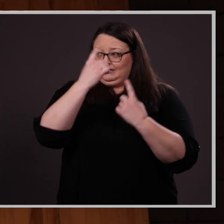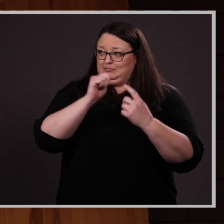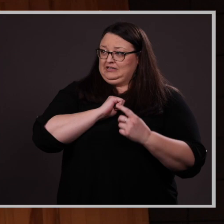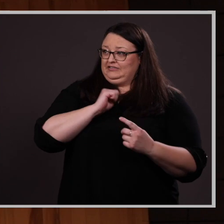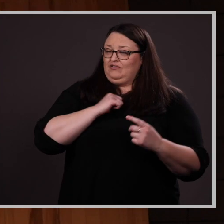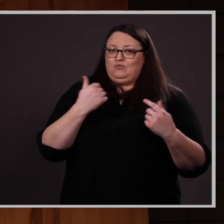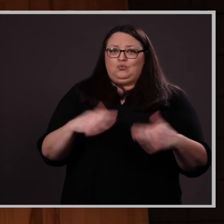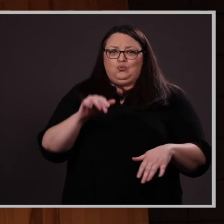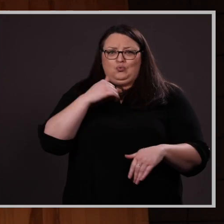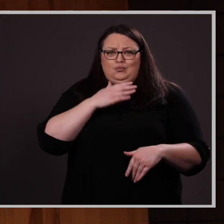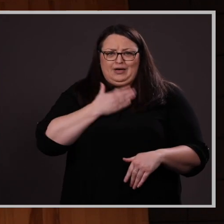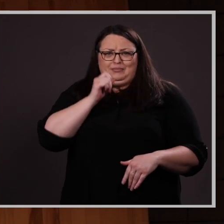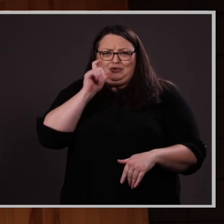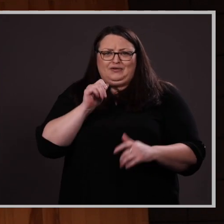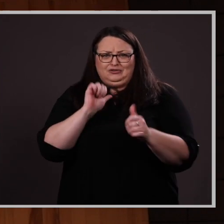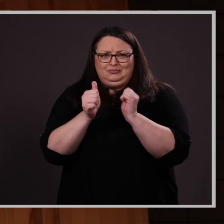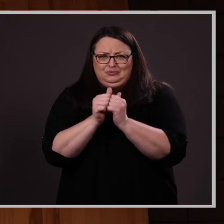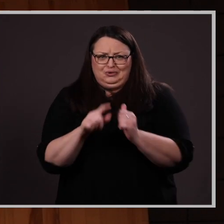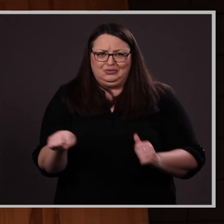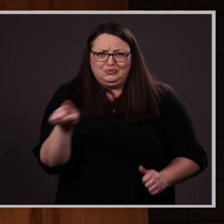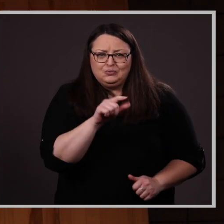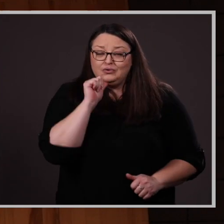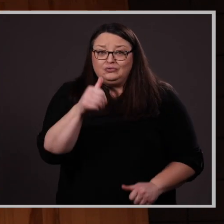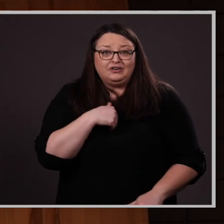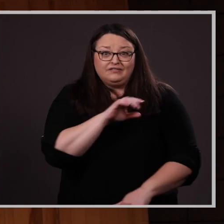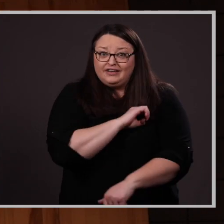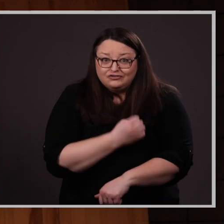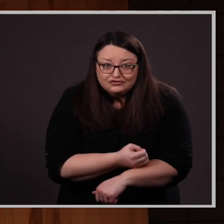I don’t have to compete with these people. I wouldn’t have the energy. But you do and